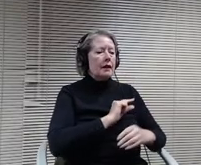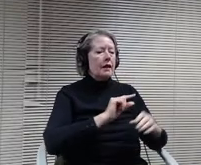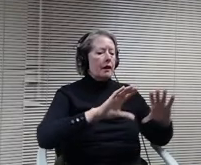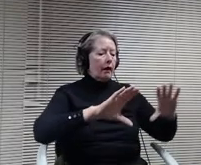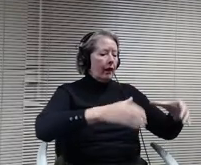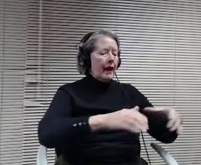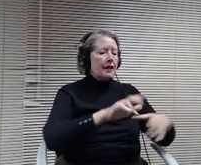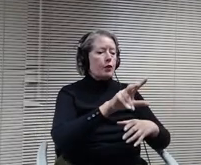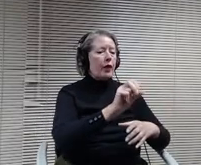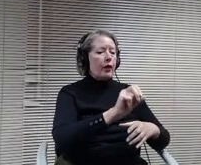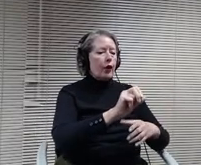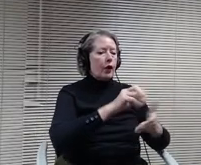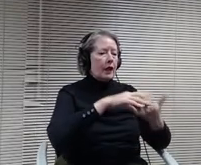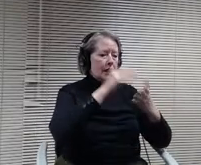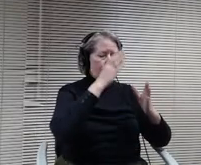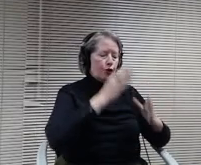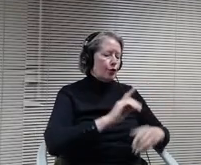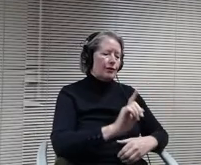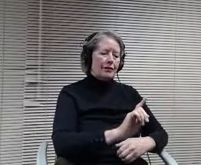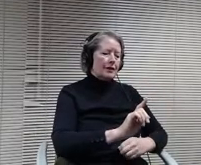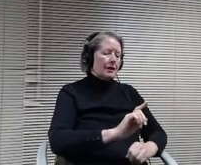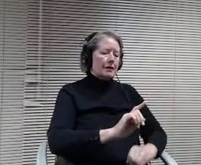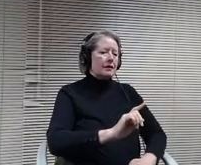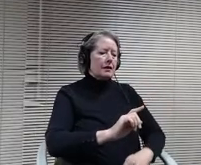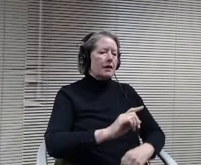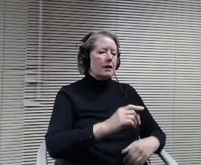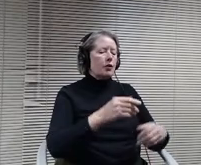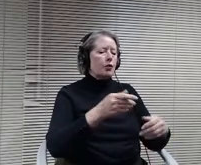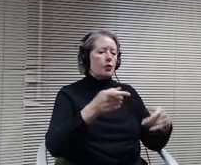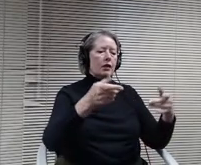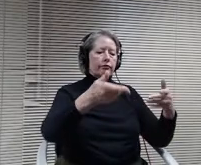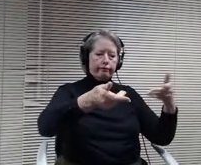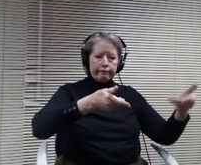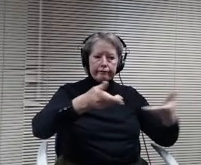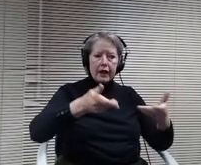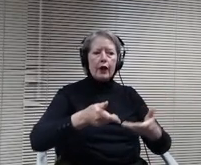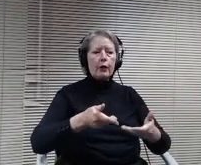We're taking care of that, so we'll we'll be in good shape